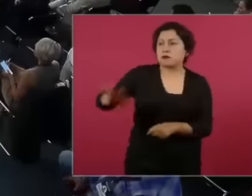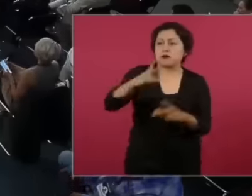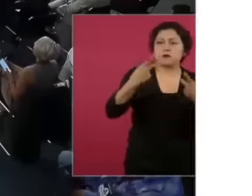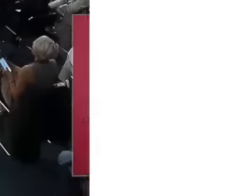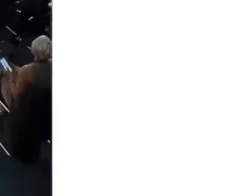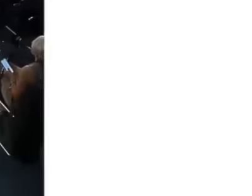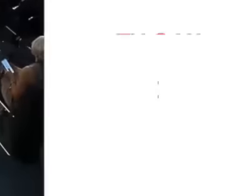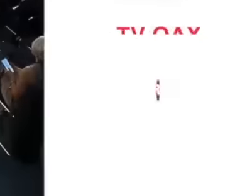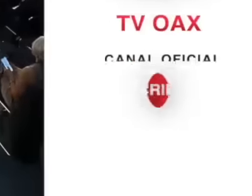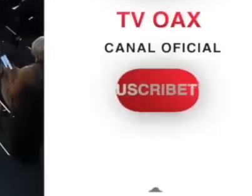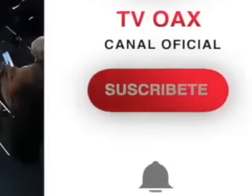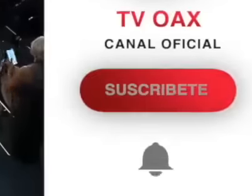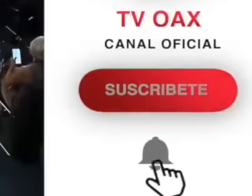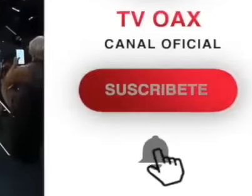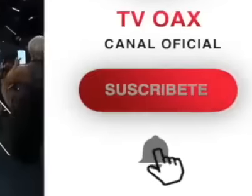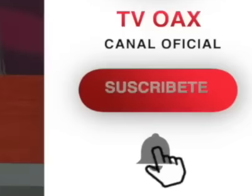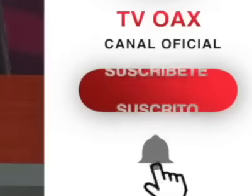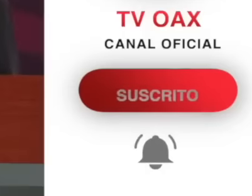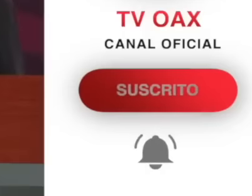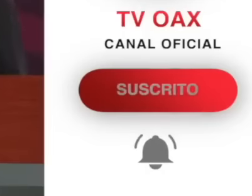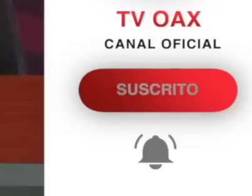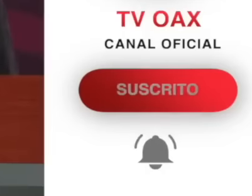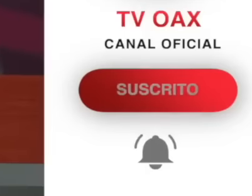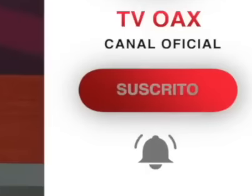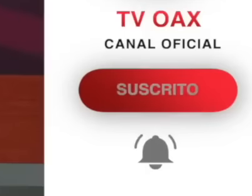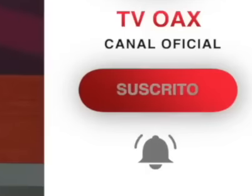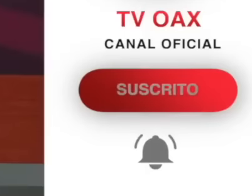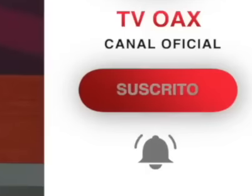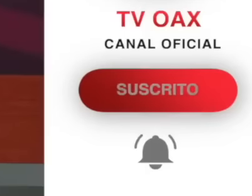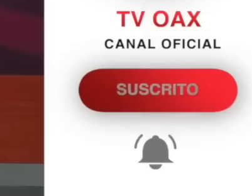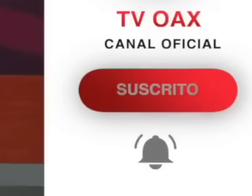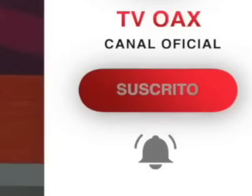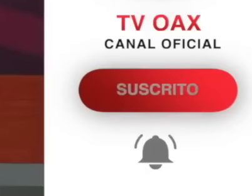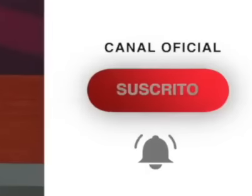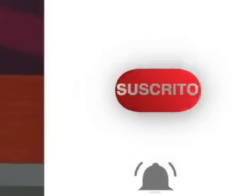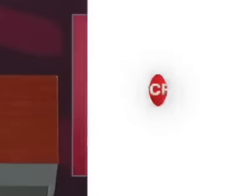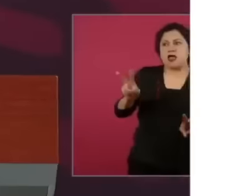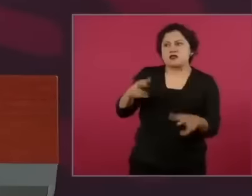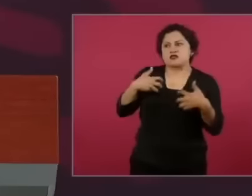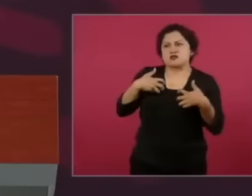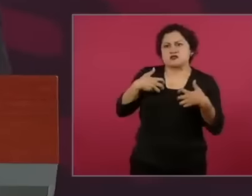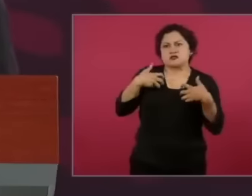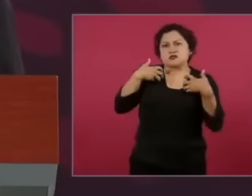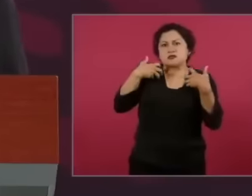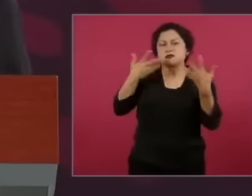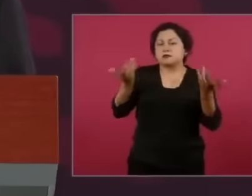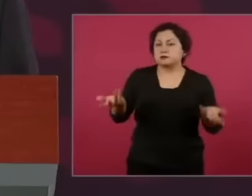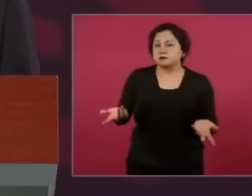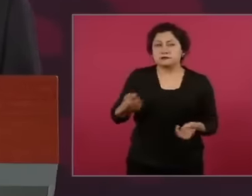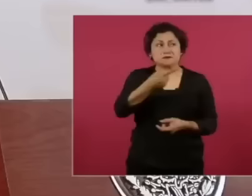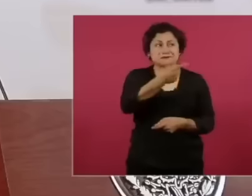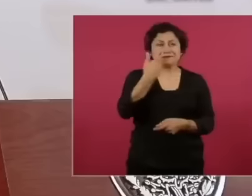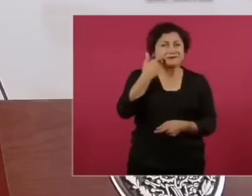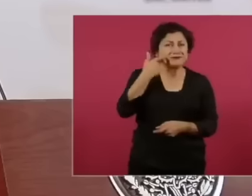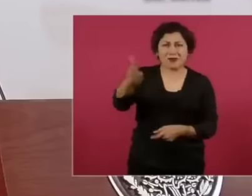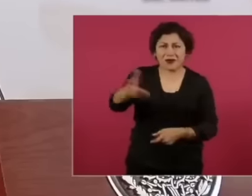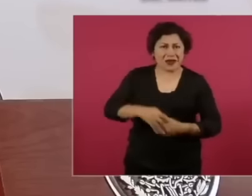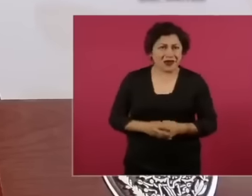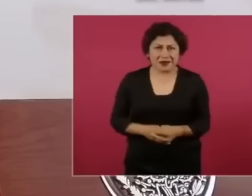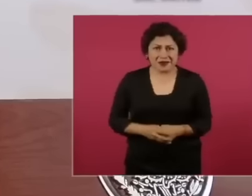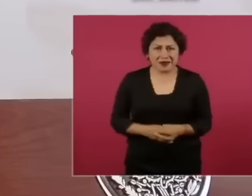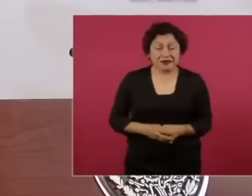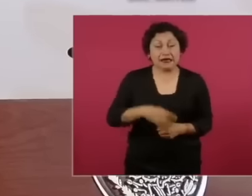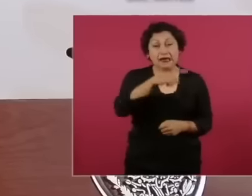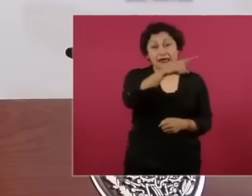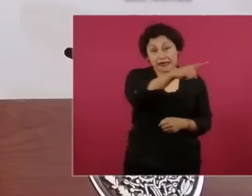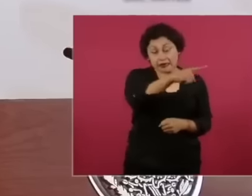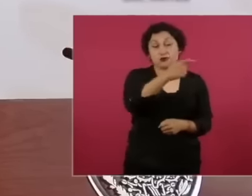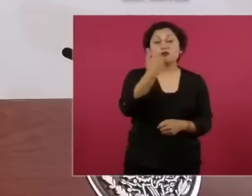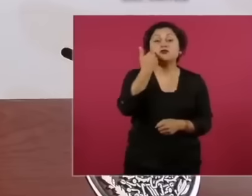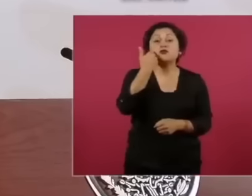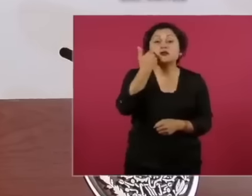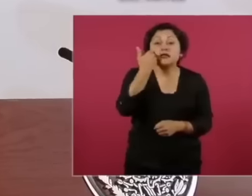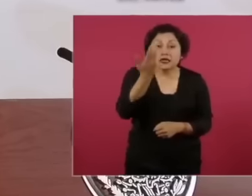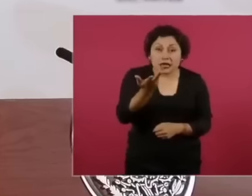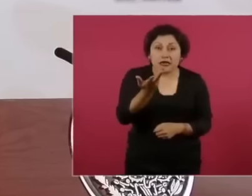they don't want that, they either want a wimp president